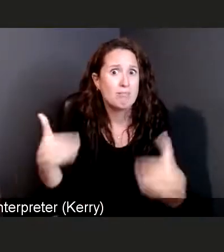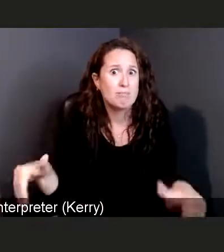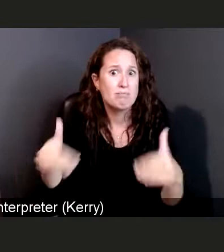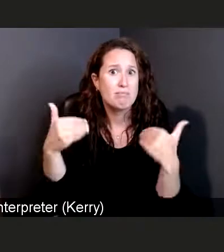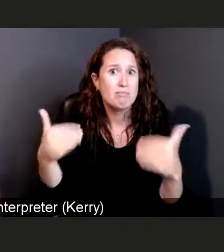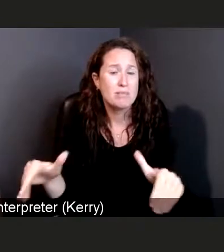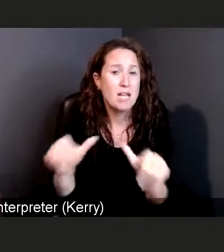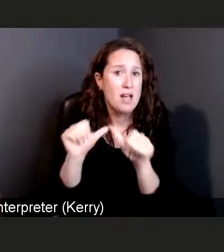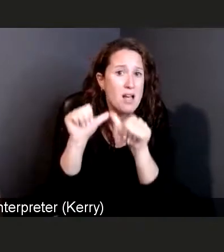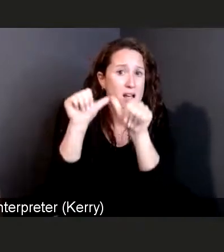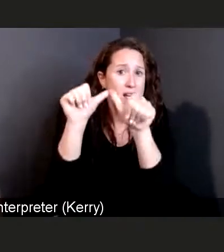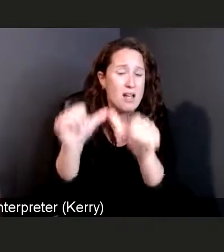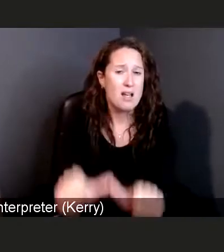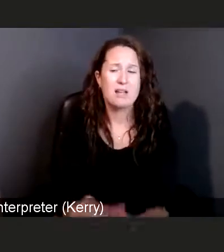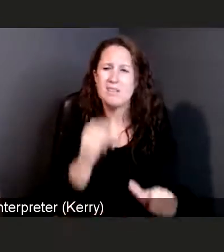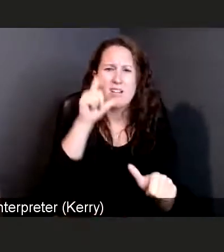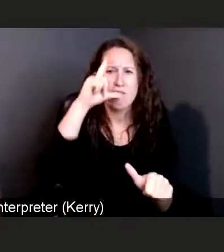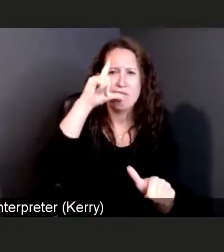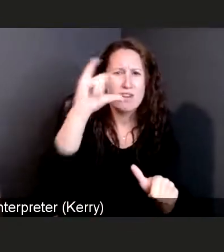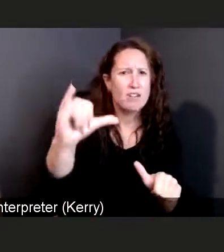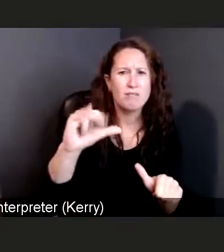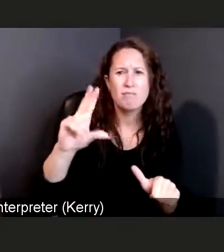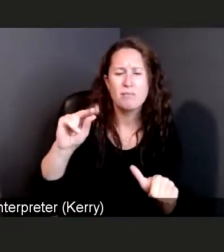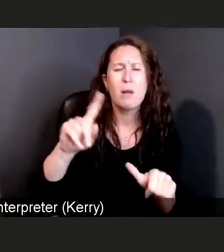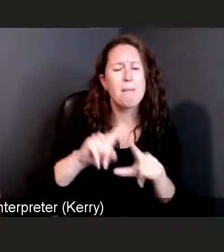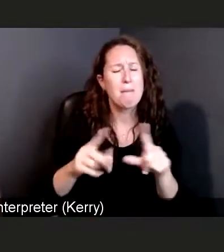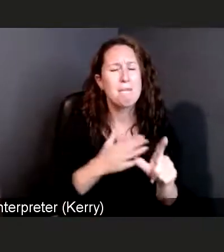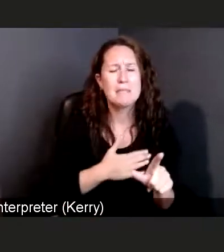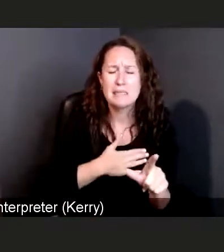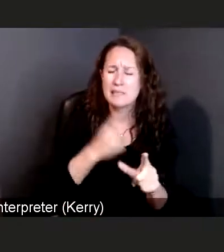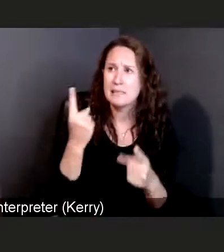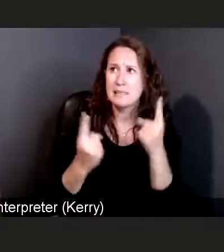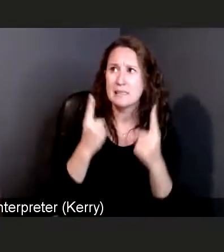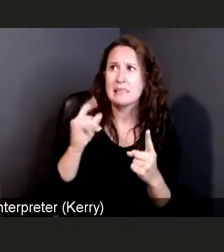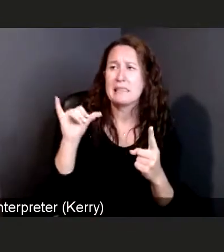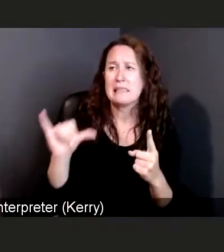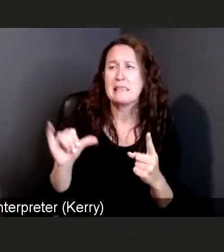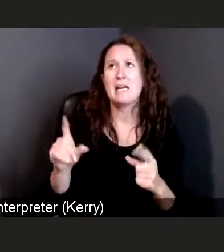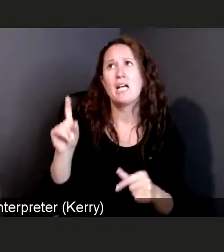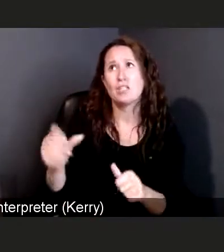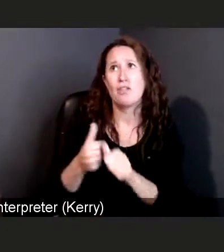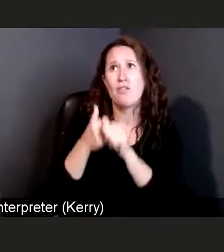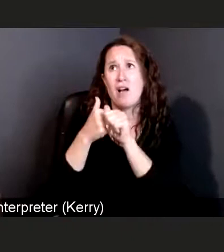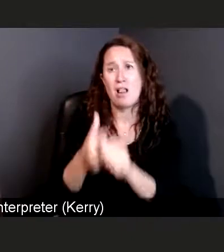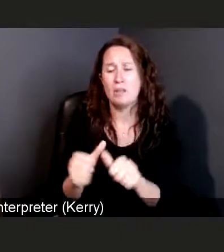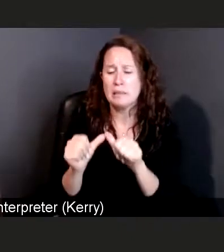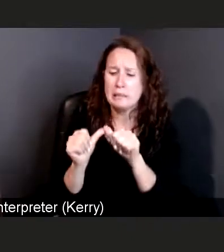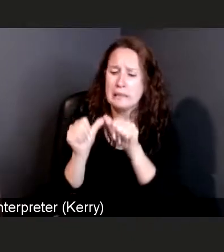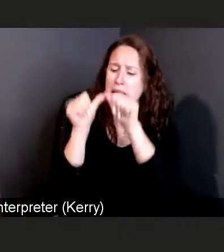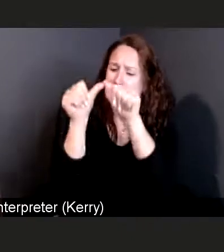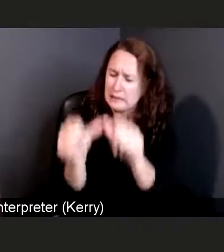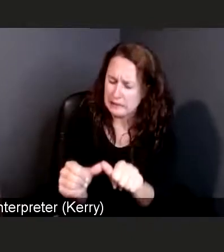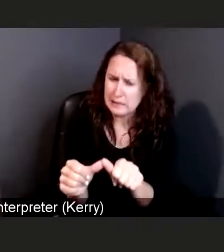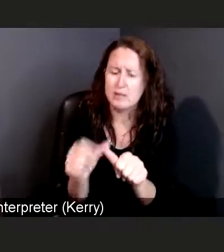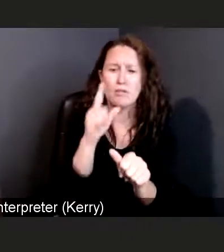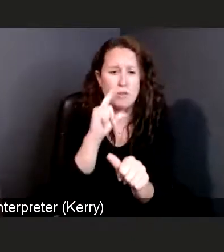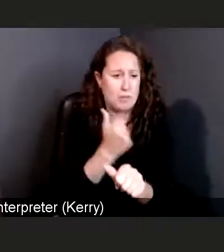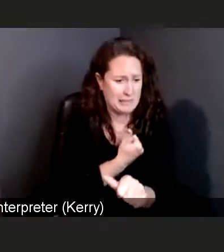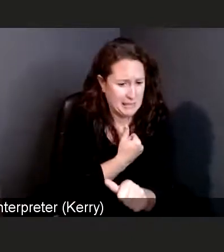So please just consider what you should do for your friends, your family, yourself and your community.